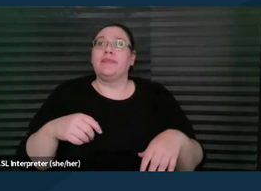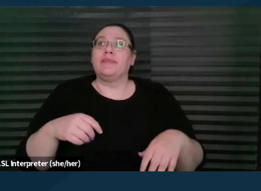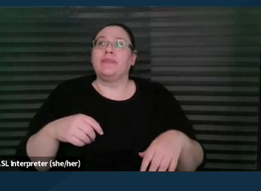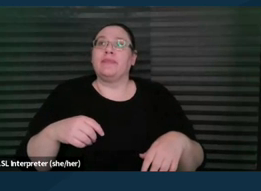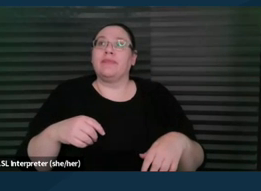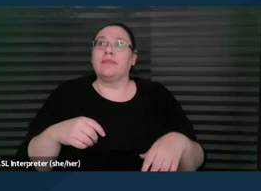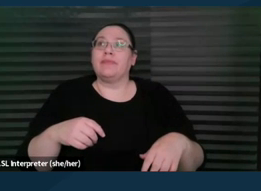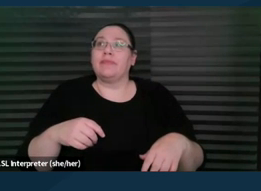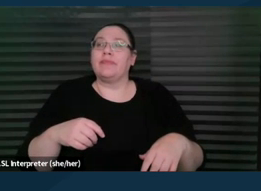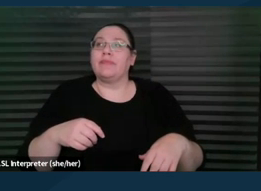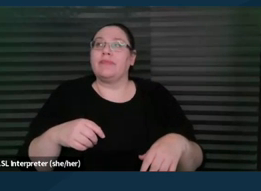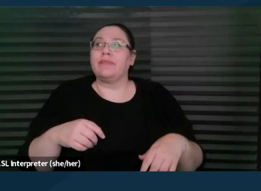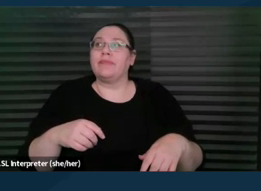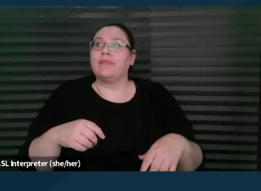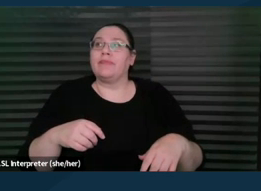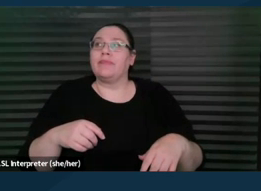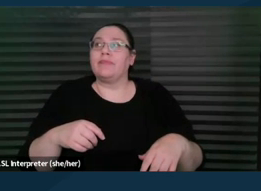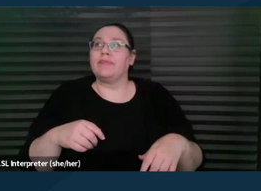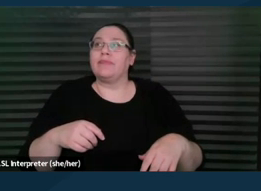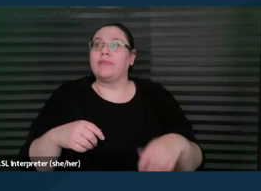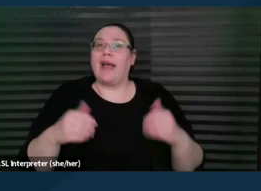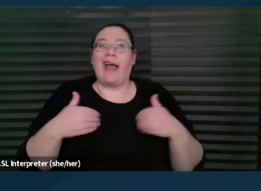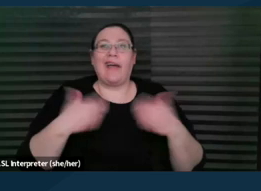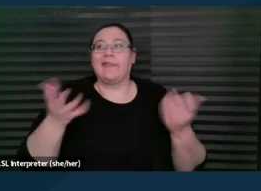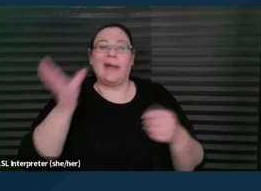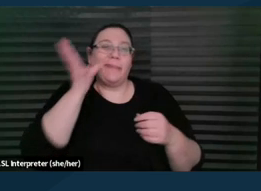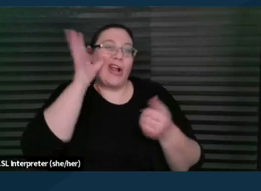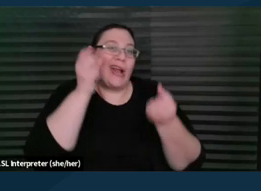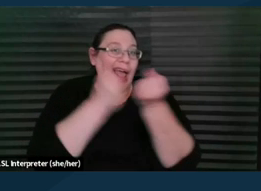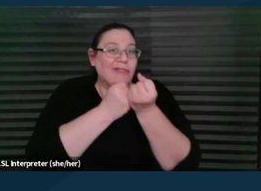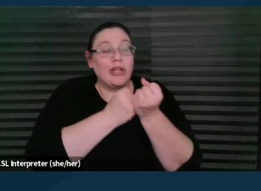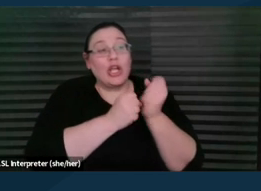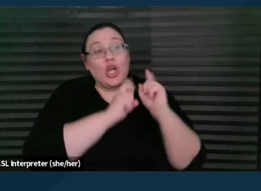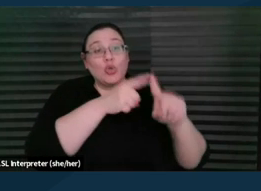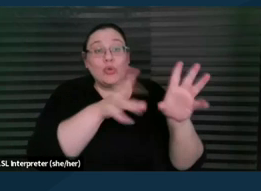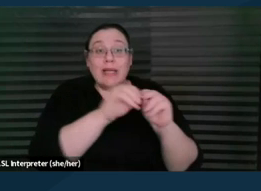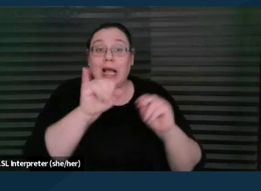will have a parent advocate go to an IEP meeting on behalf of a client